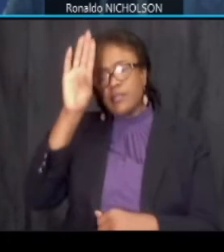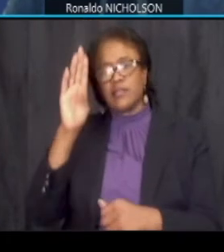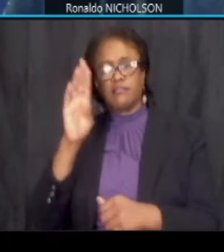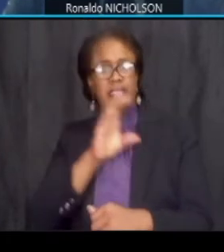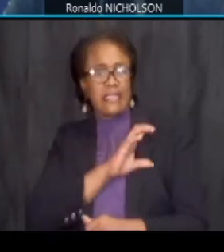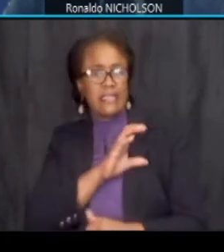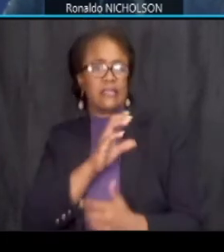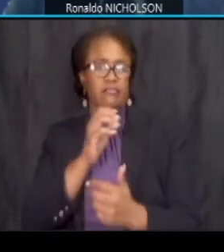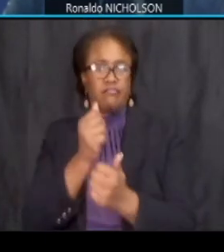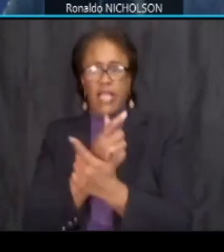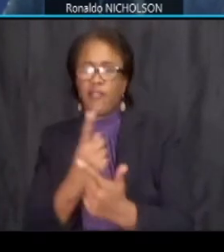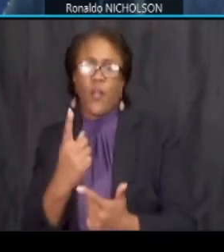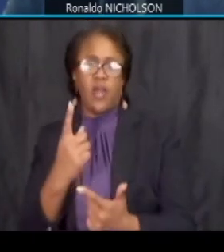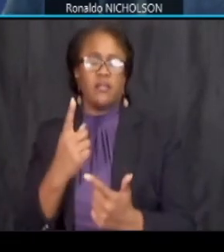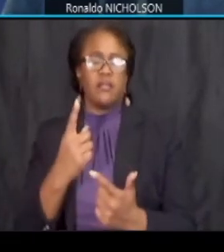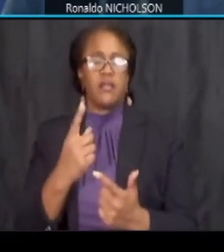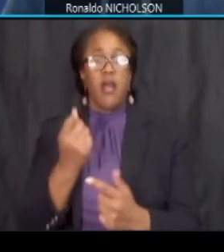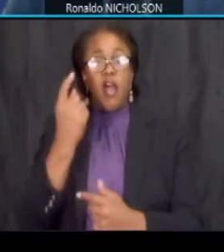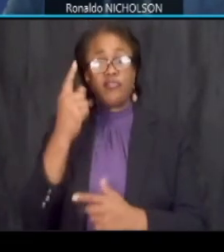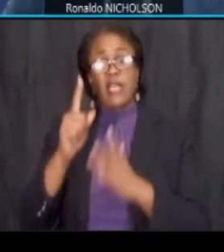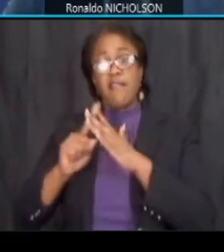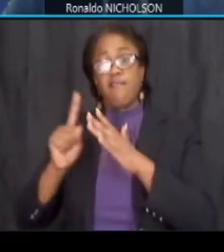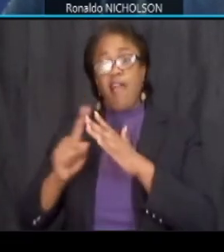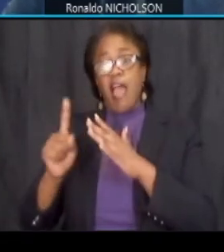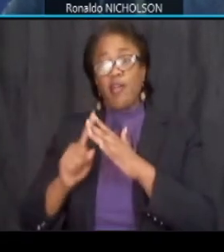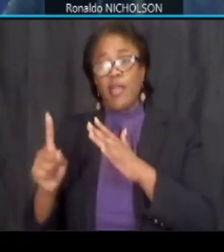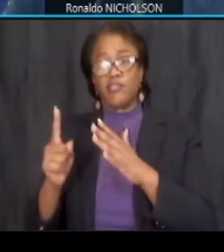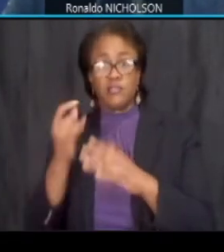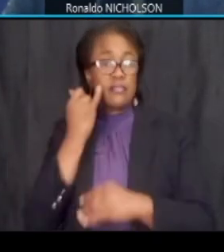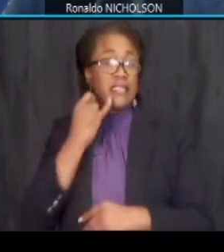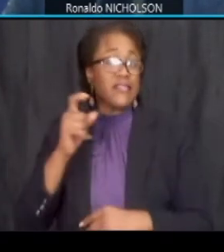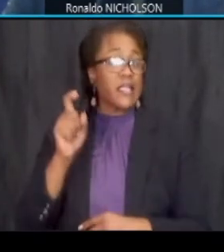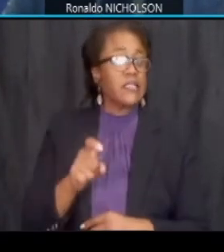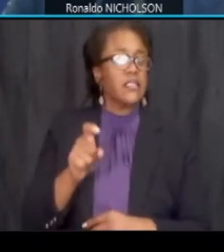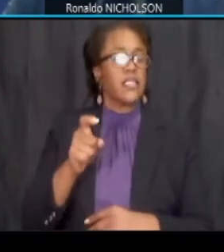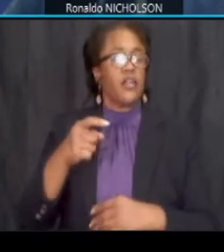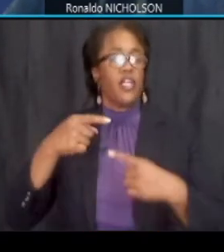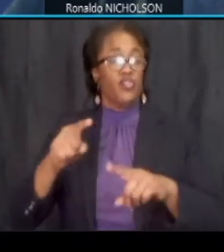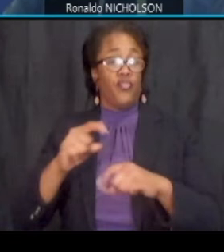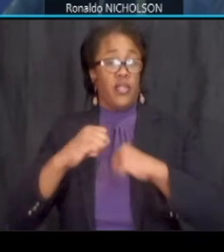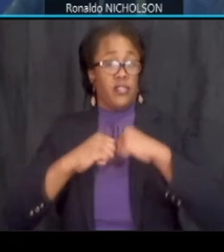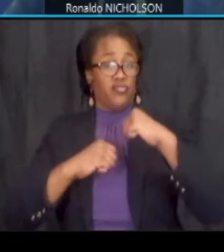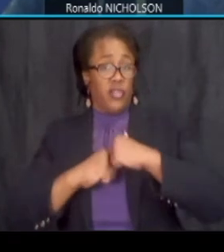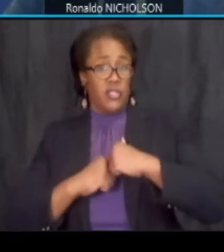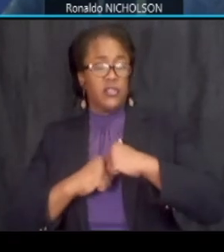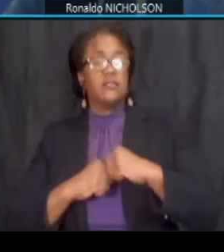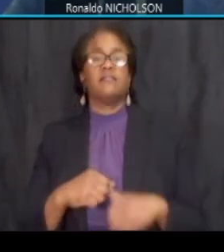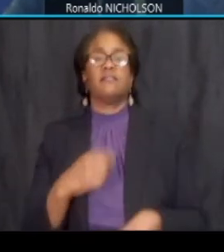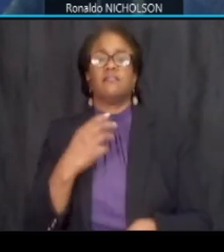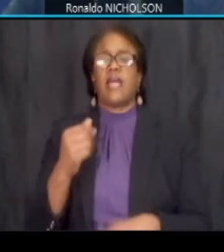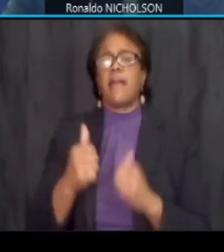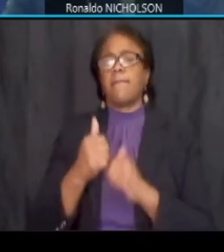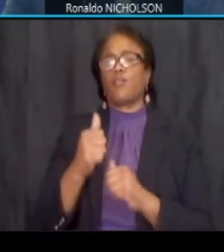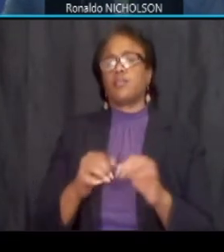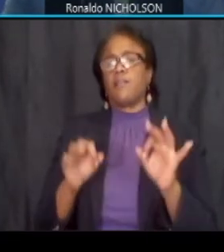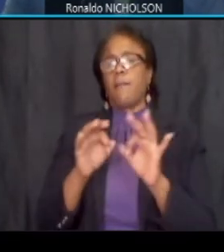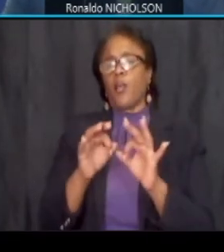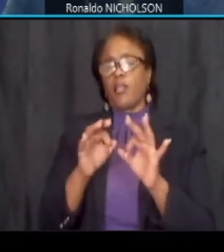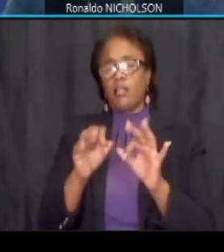understand evacuation routes during construction and most importantly to provide a